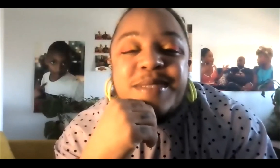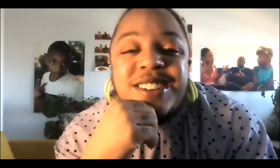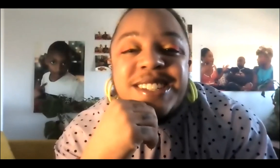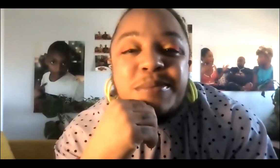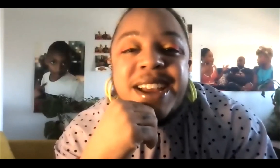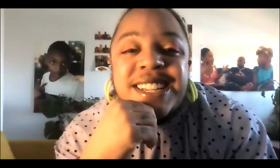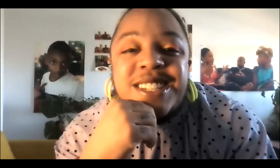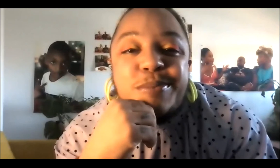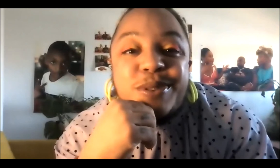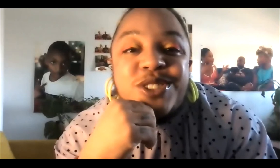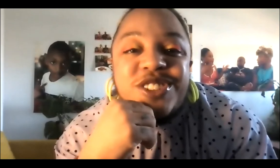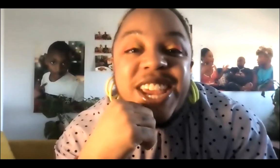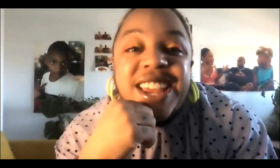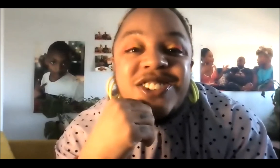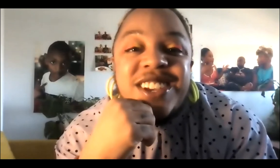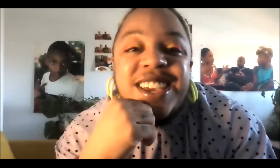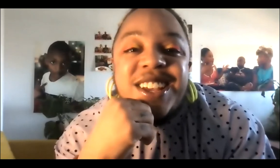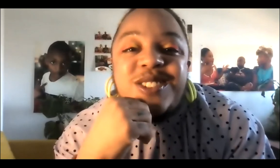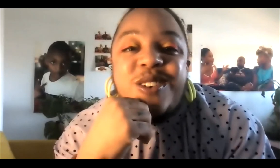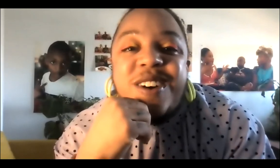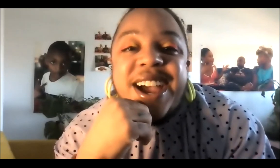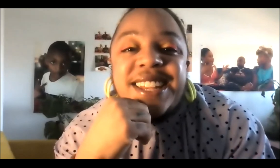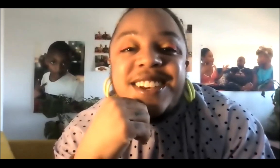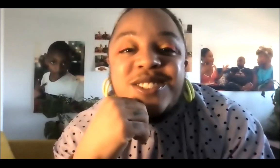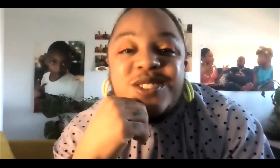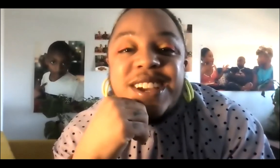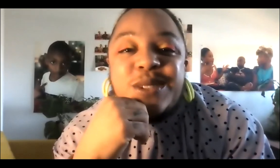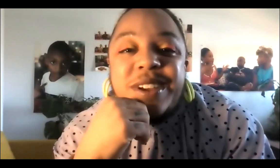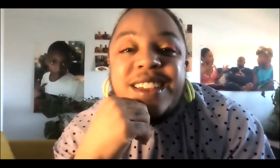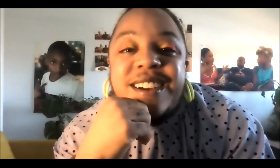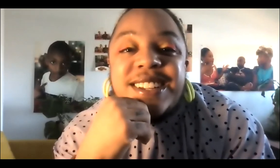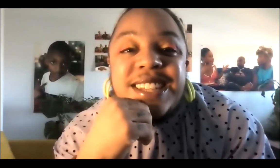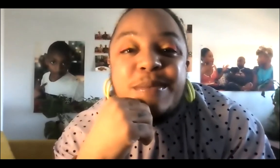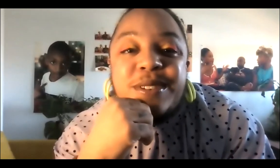artistic practice to push for change. So, I tell stories where there are Disabled